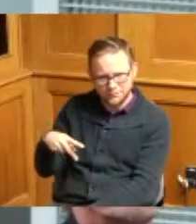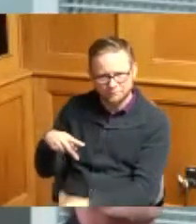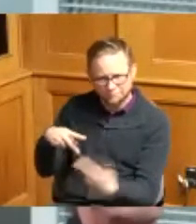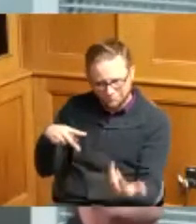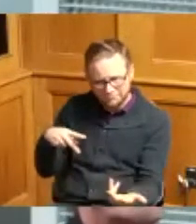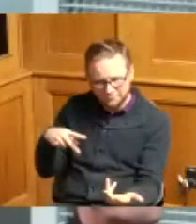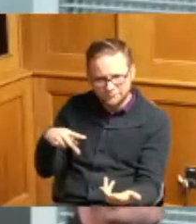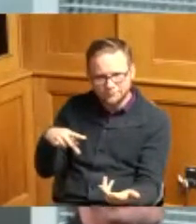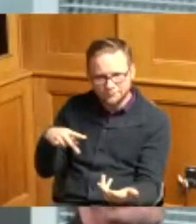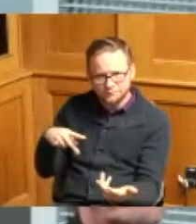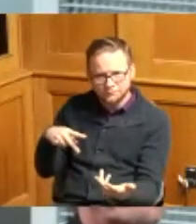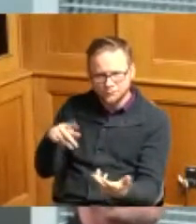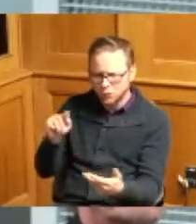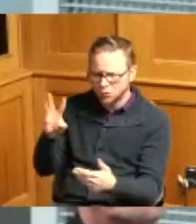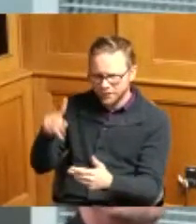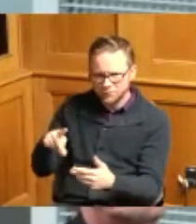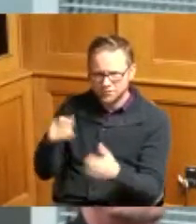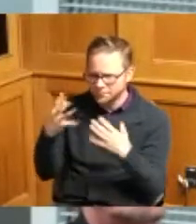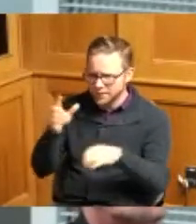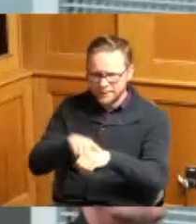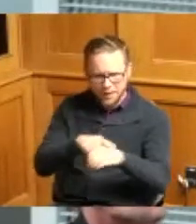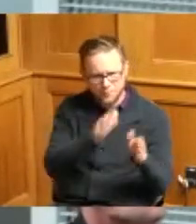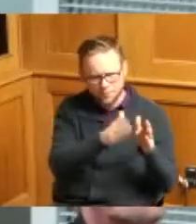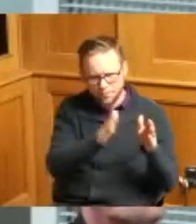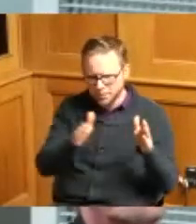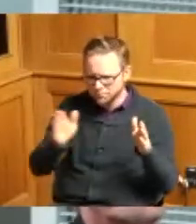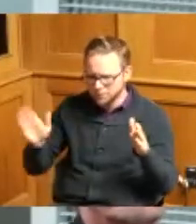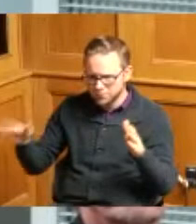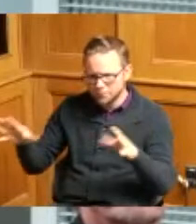by Symmes Township Trustees for all these years the county Prosecutor says these are